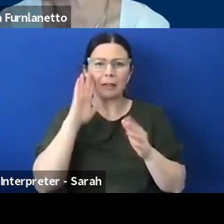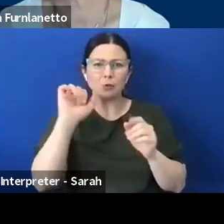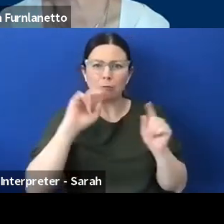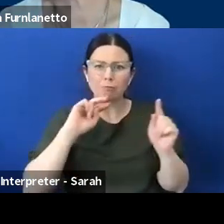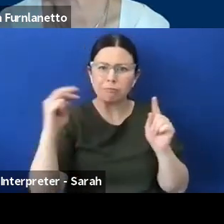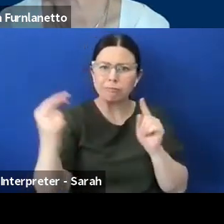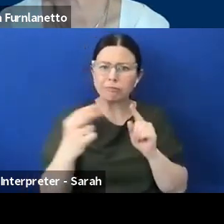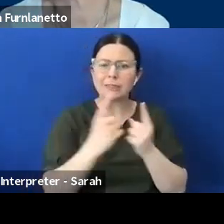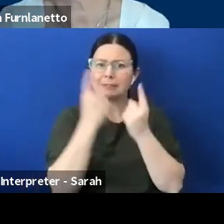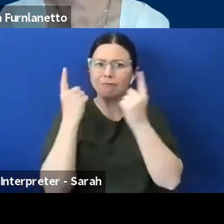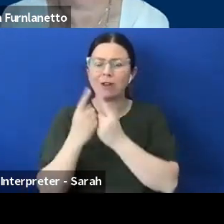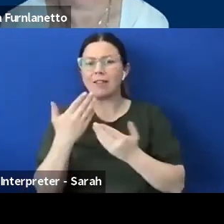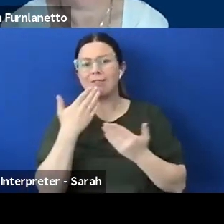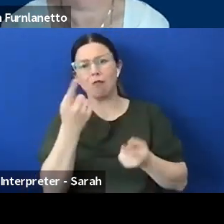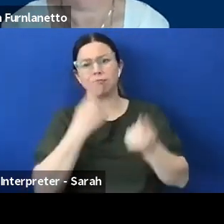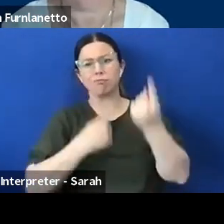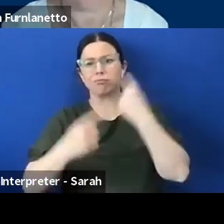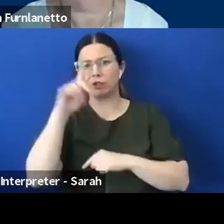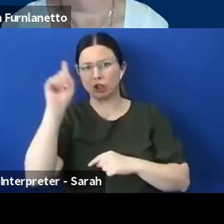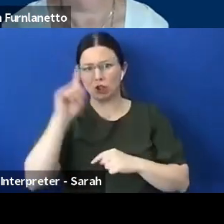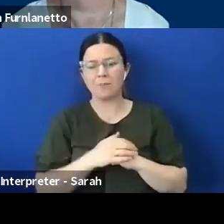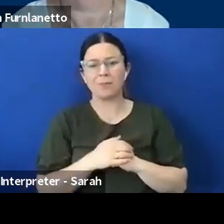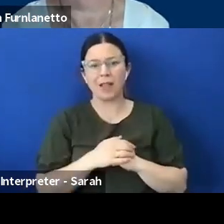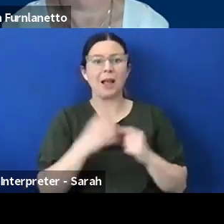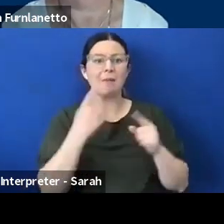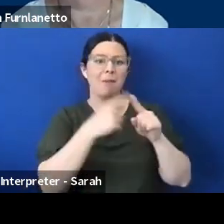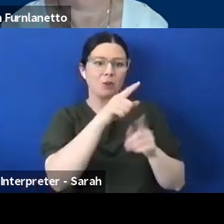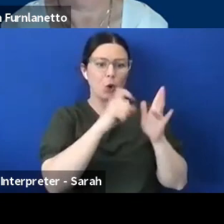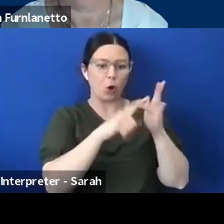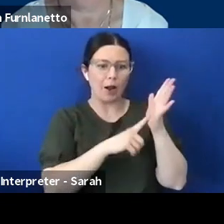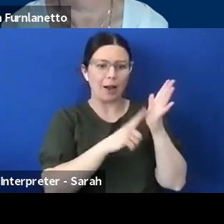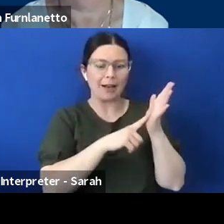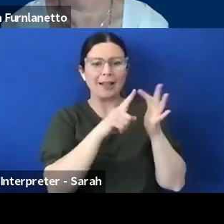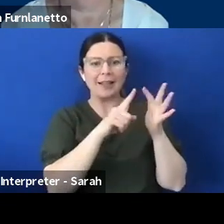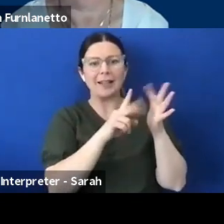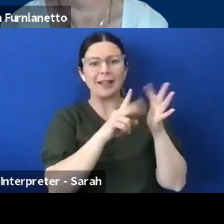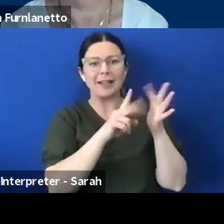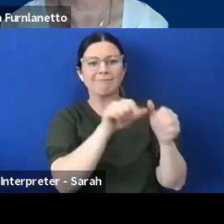your input to that and of course to Colleen for excellent facilitation and to our wonderful auslan